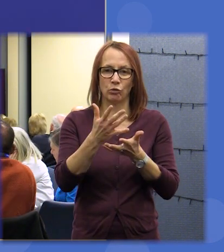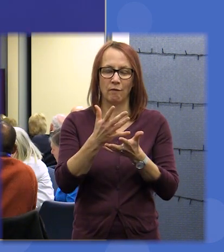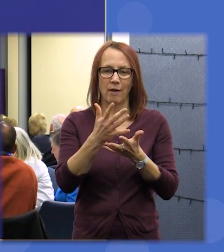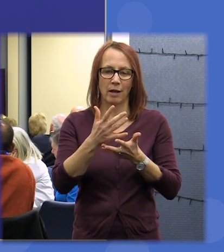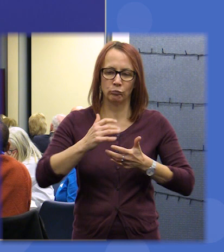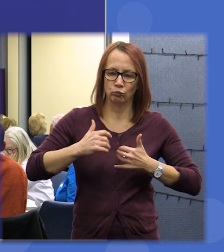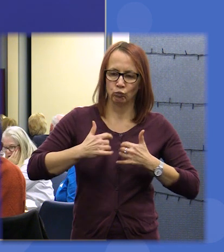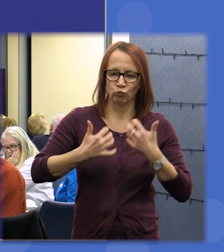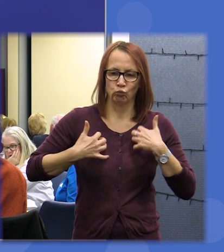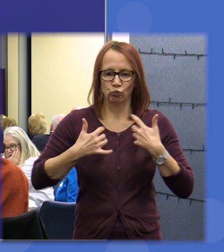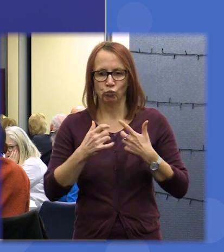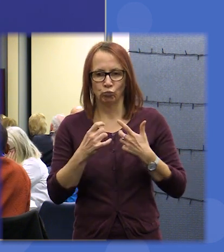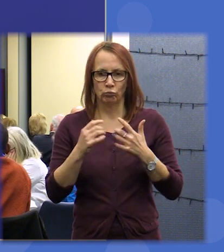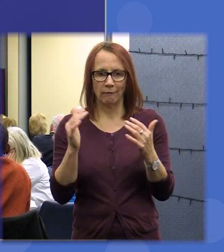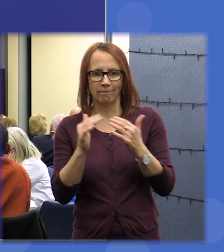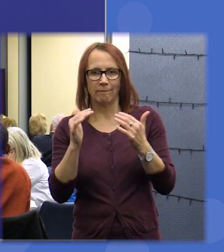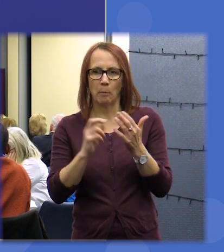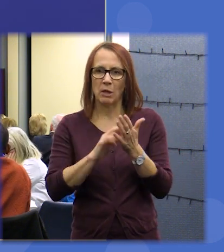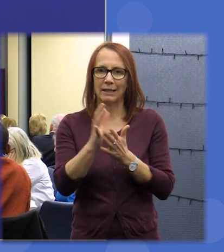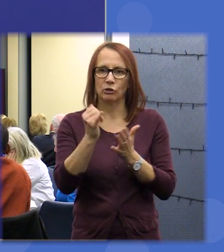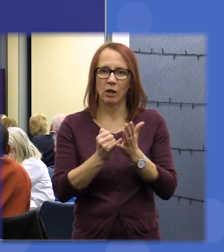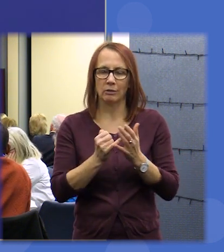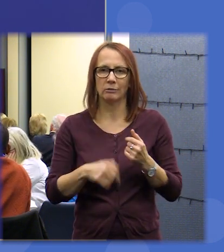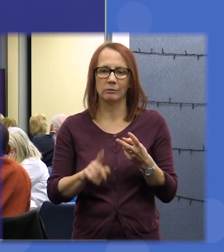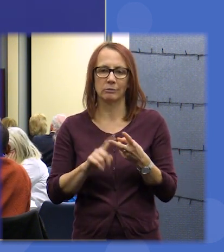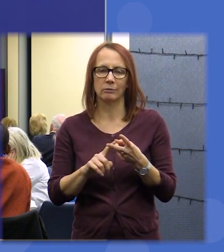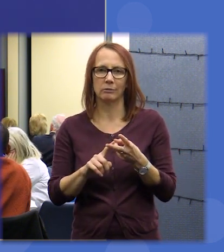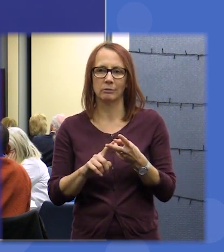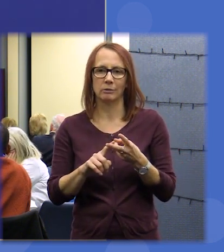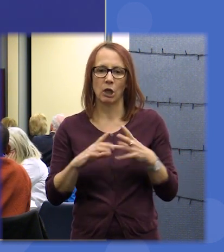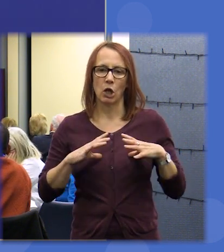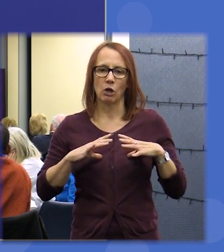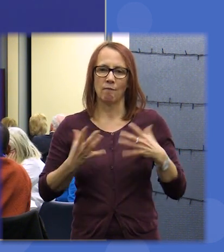service number two our second one was provide a free world-class education for